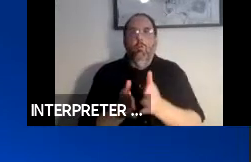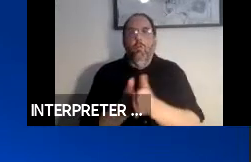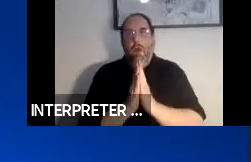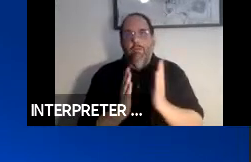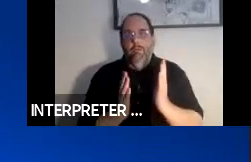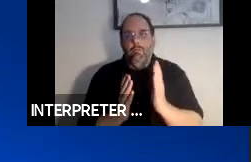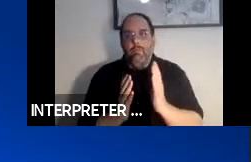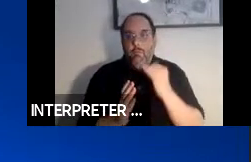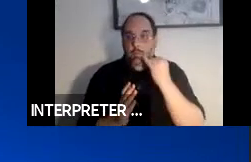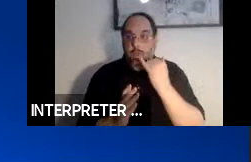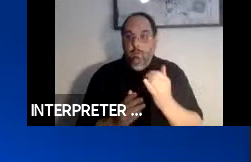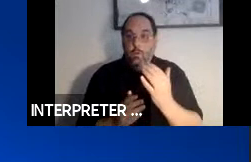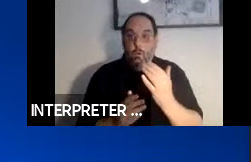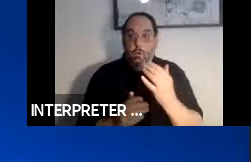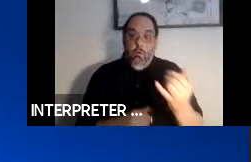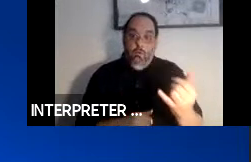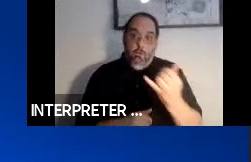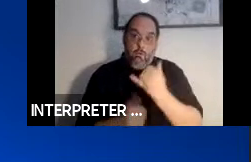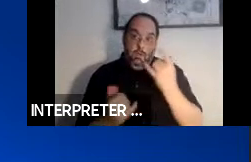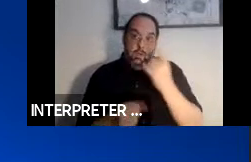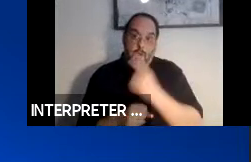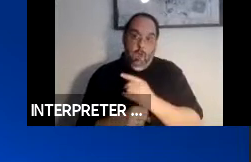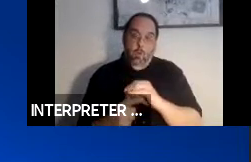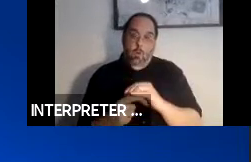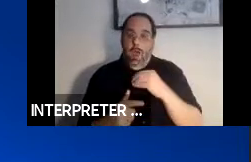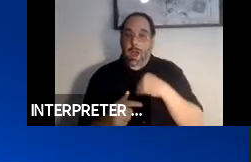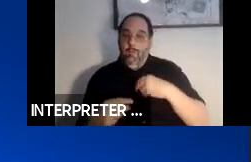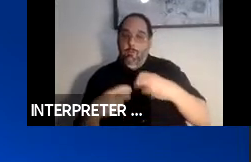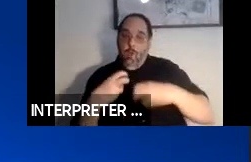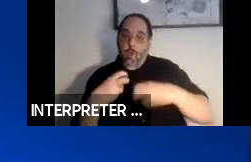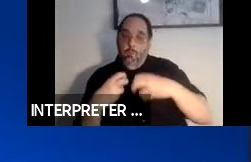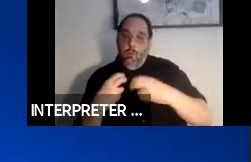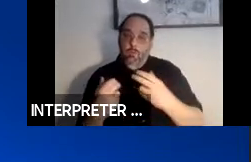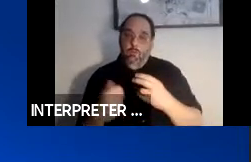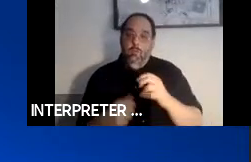If you are calling in today or if you are having some difficulty with the Q&A feature in